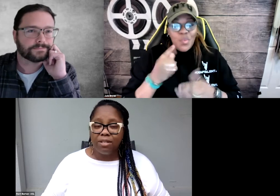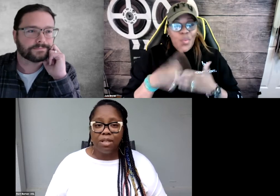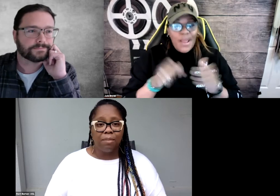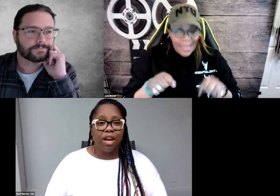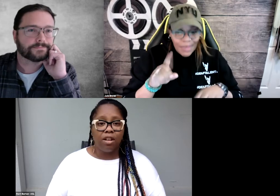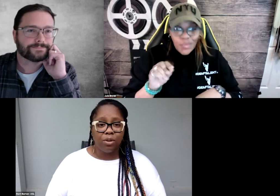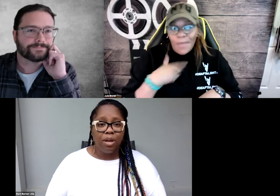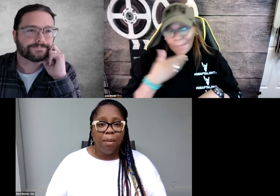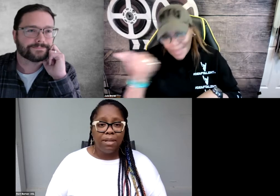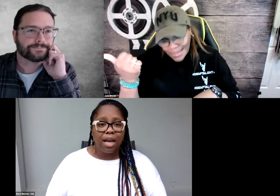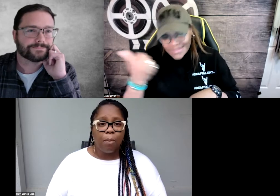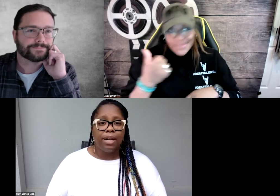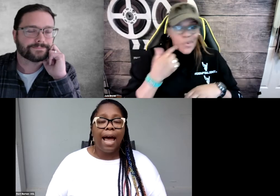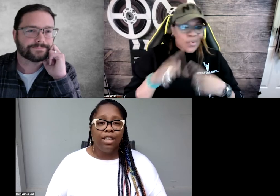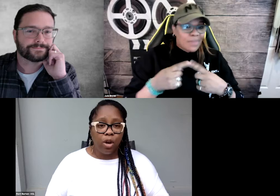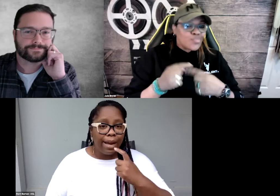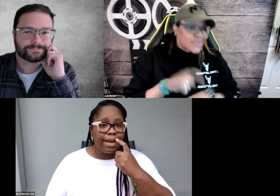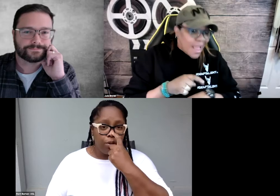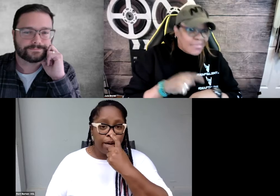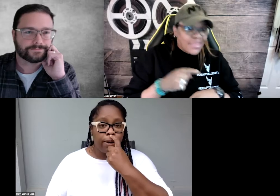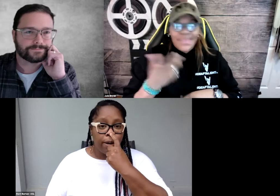Sometimes I also miss out. But I know I can do better.